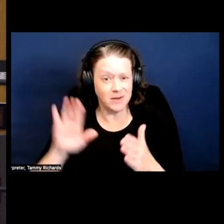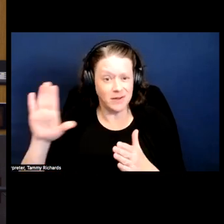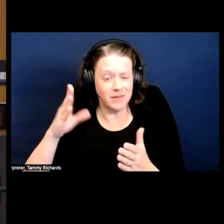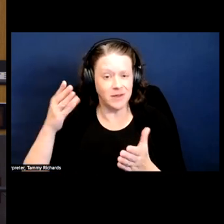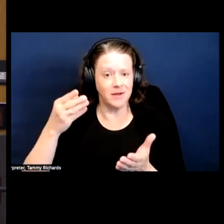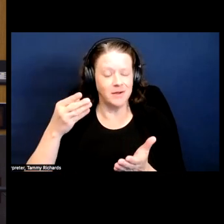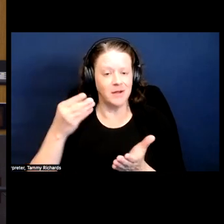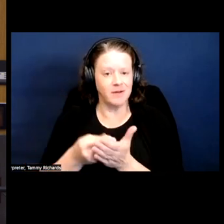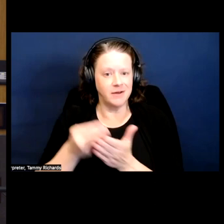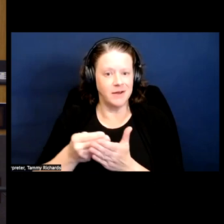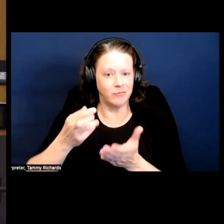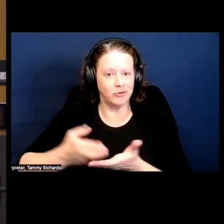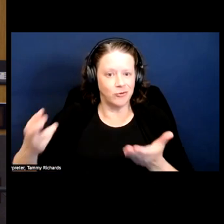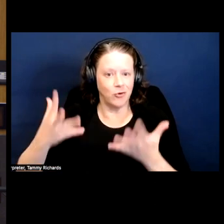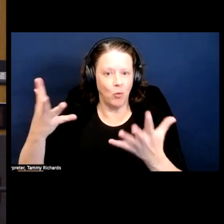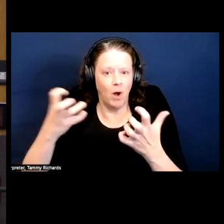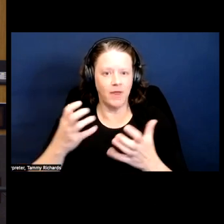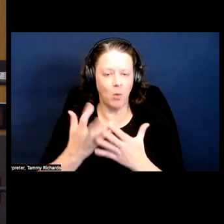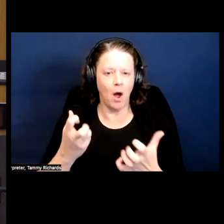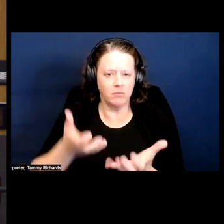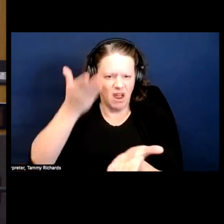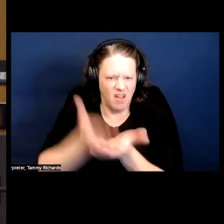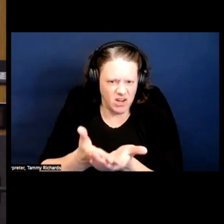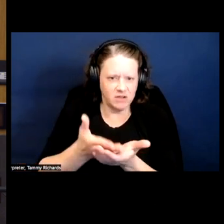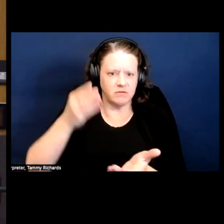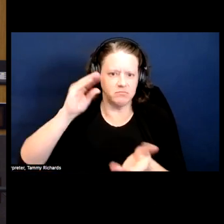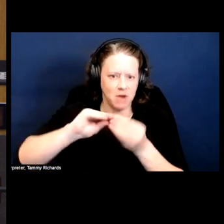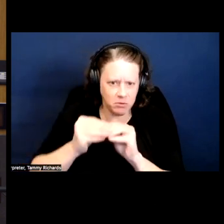they wanted concrete, hard number evidence.